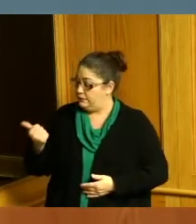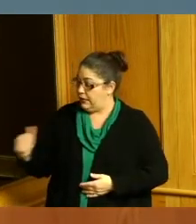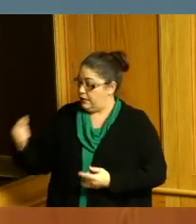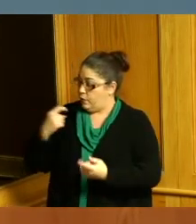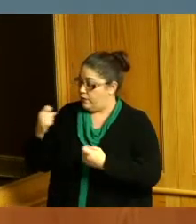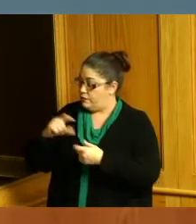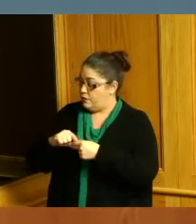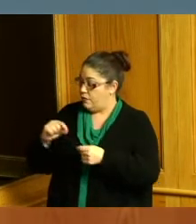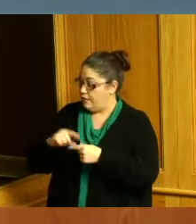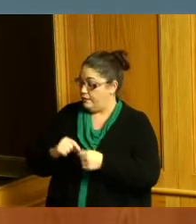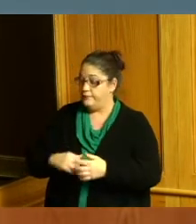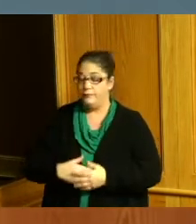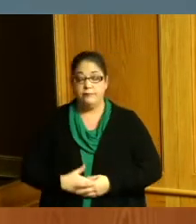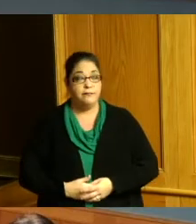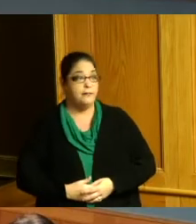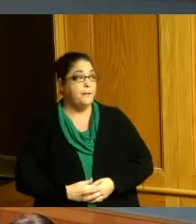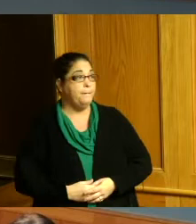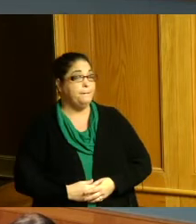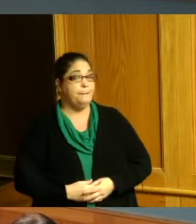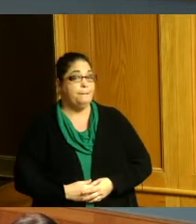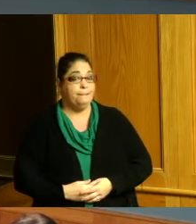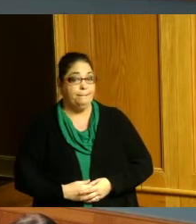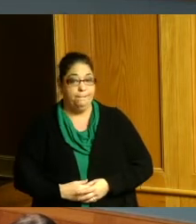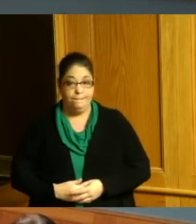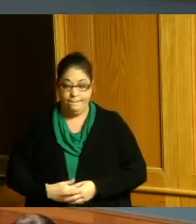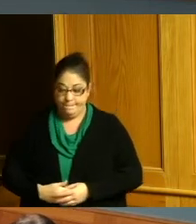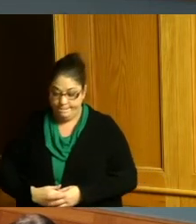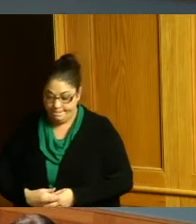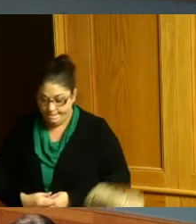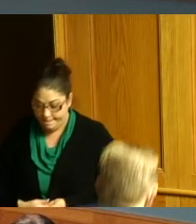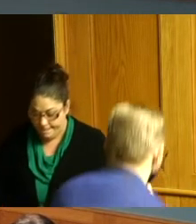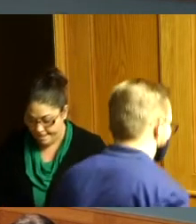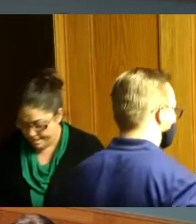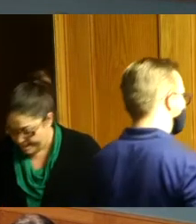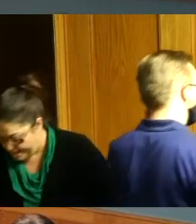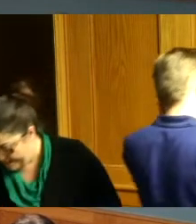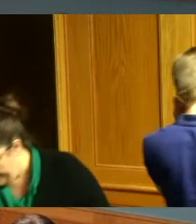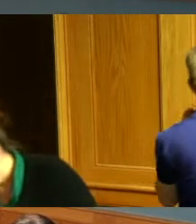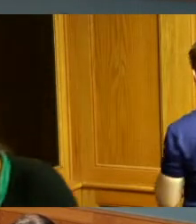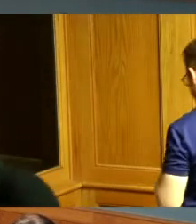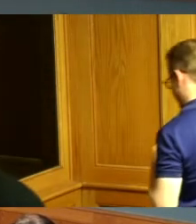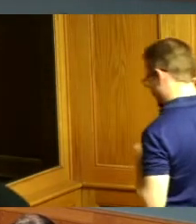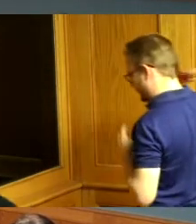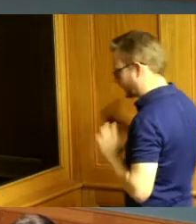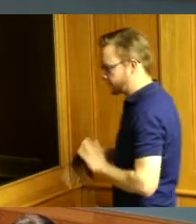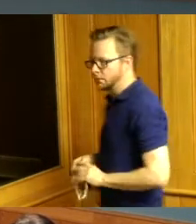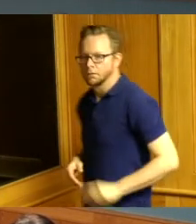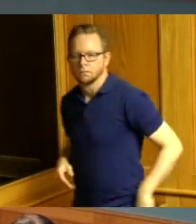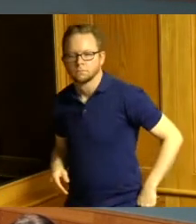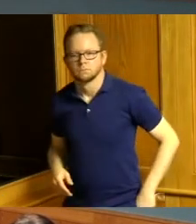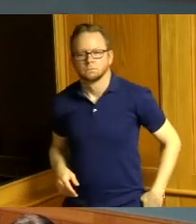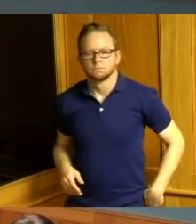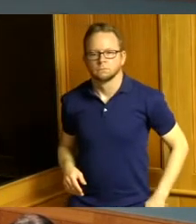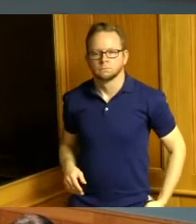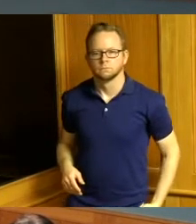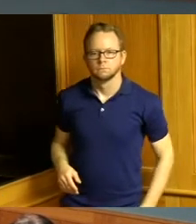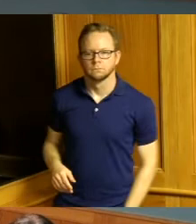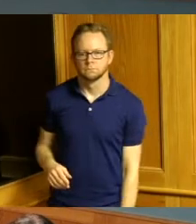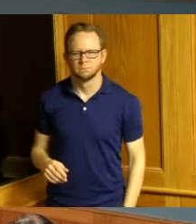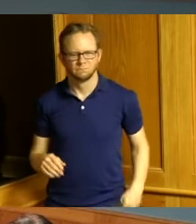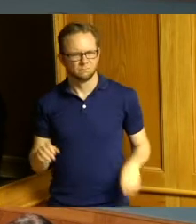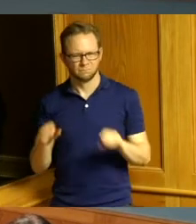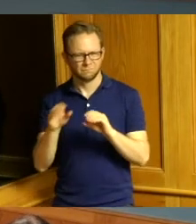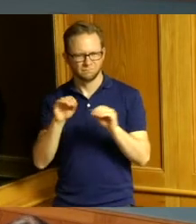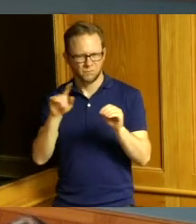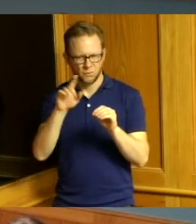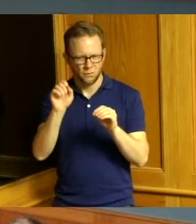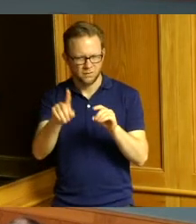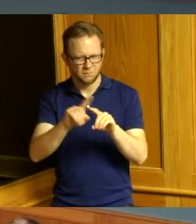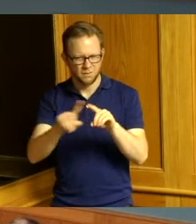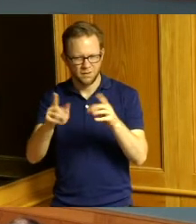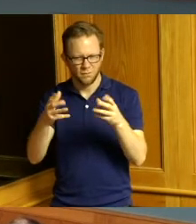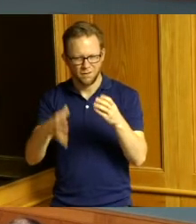comments no questions but I do want to highlight that in this consent these consent items if I'm